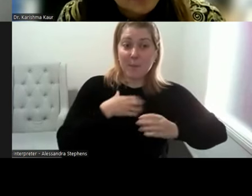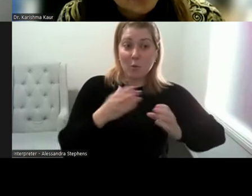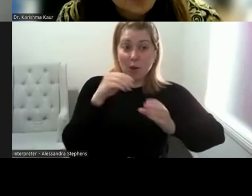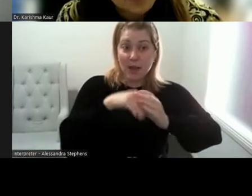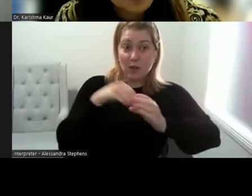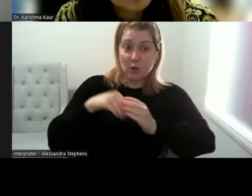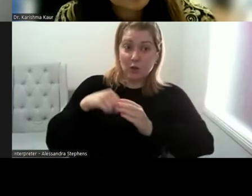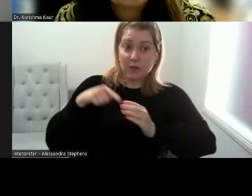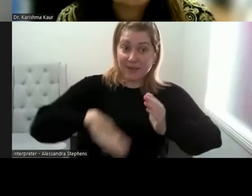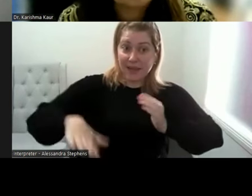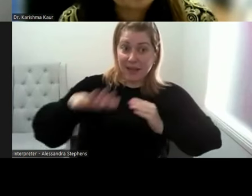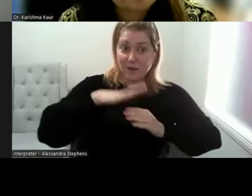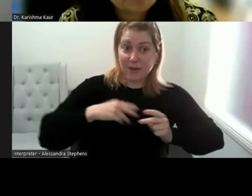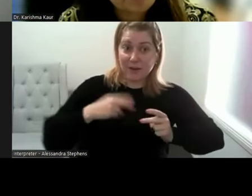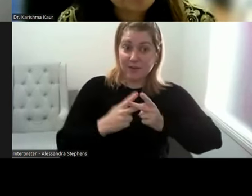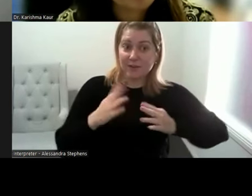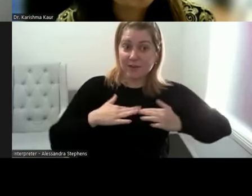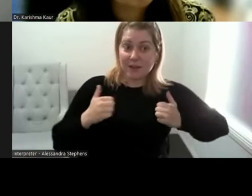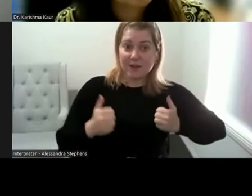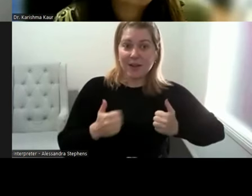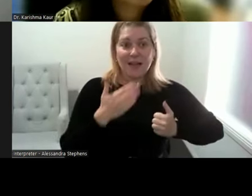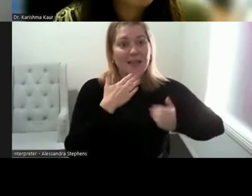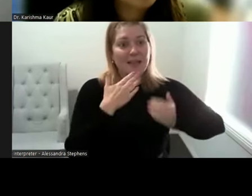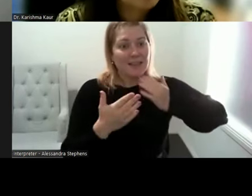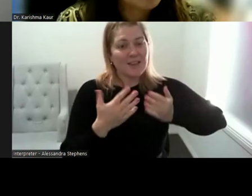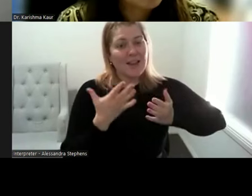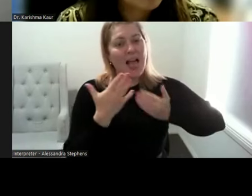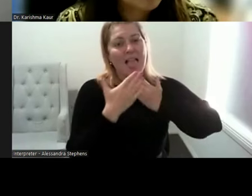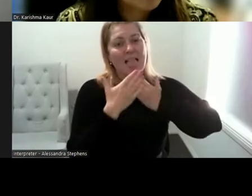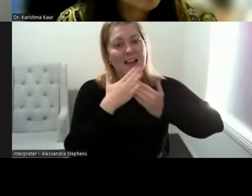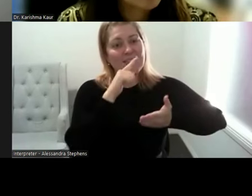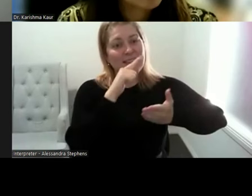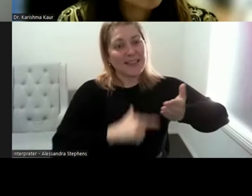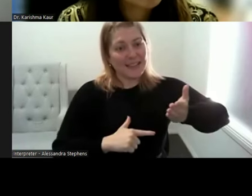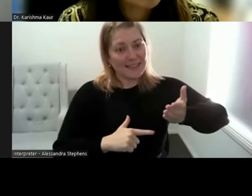Thanks Belinda, I love a good list and I'm just wondering if my list is a bit